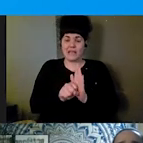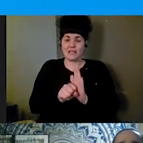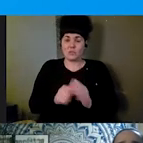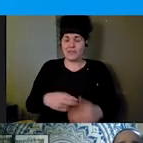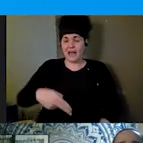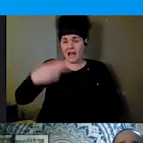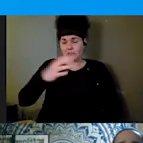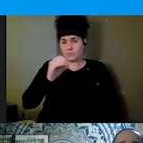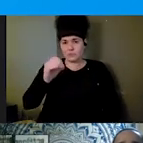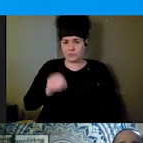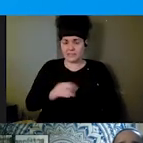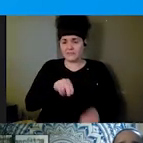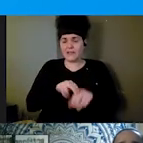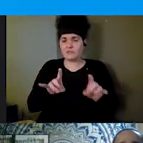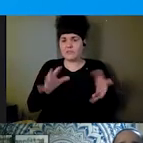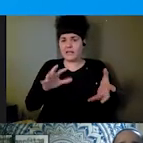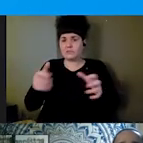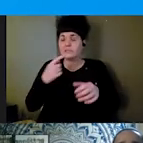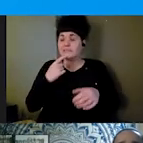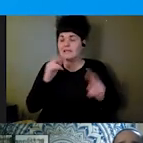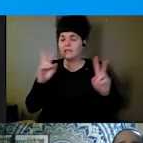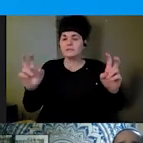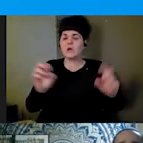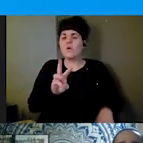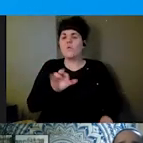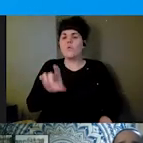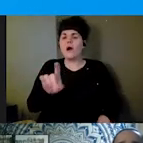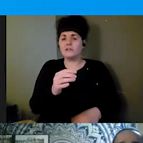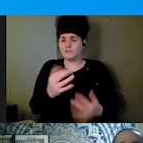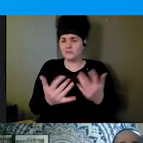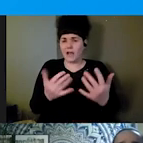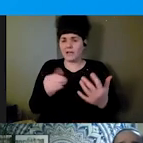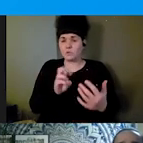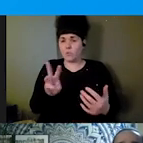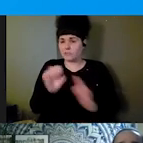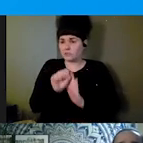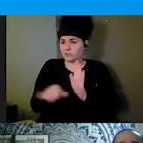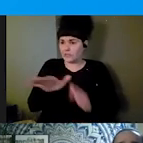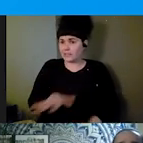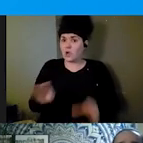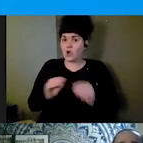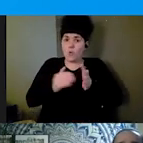a quote, that "Wildfires in Western United States are not only becoming more frequent but larger in size and deaths."